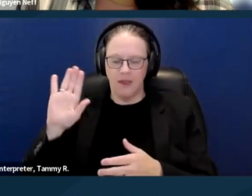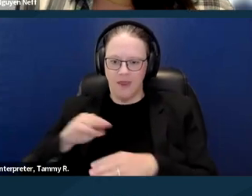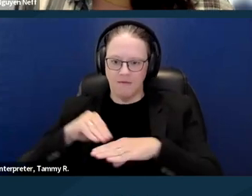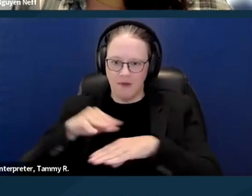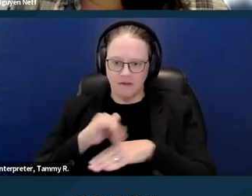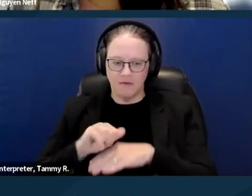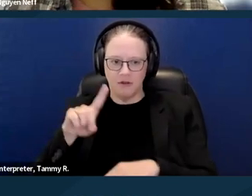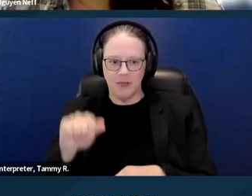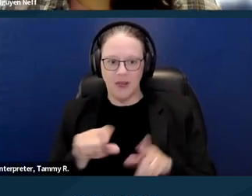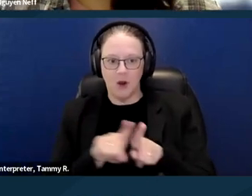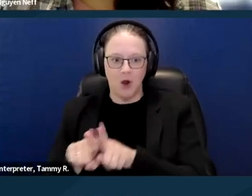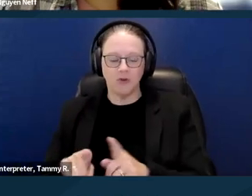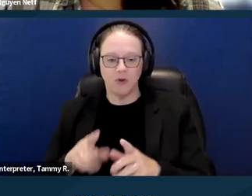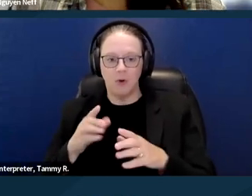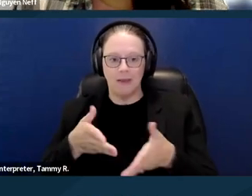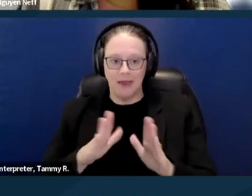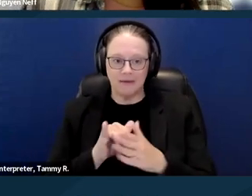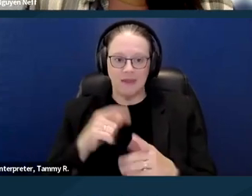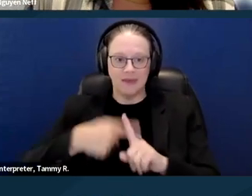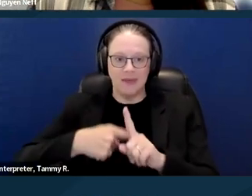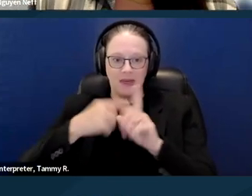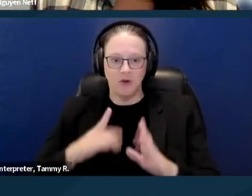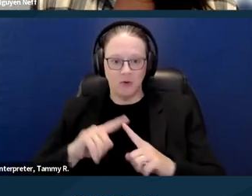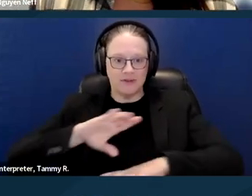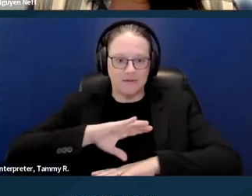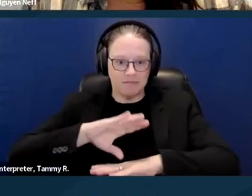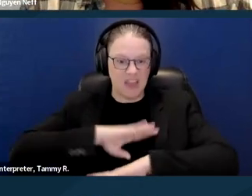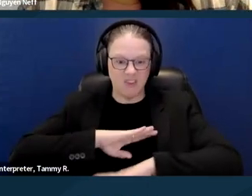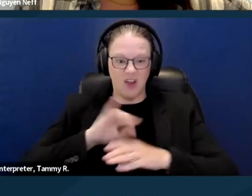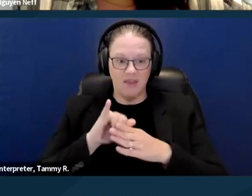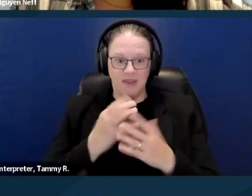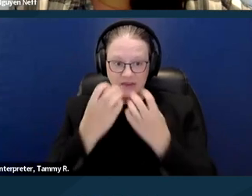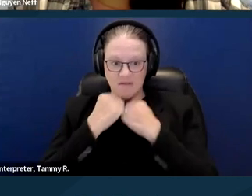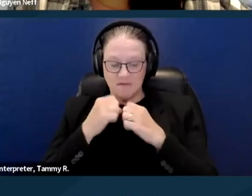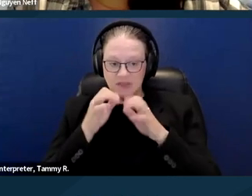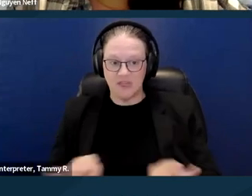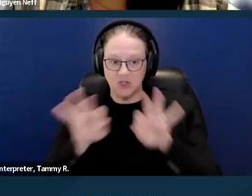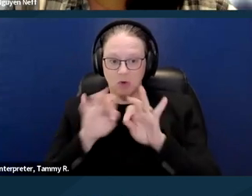to be able to comply with the lease and stuff like that. And we'll get into examples also in a little bit.